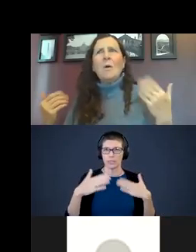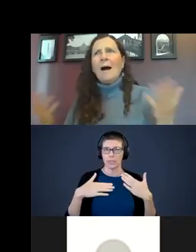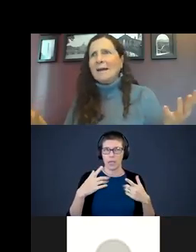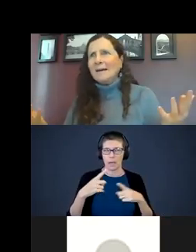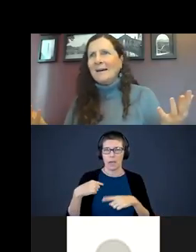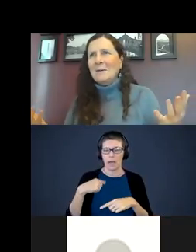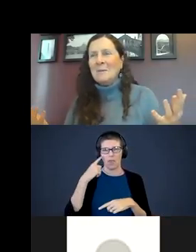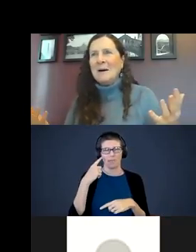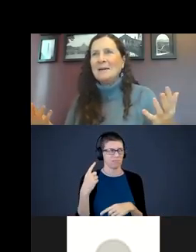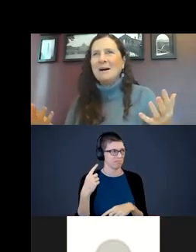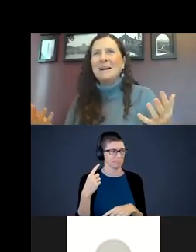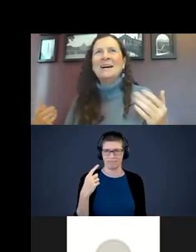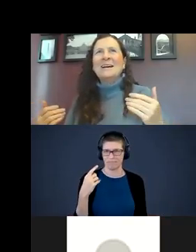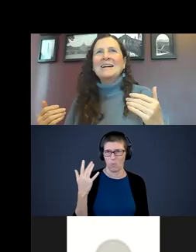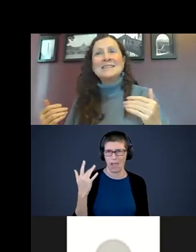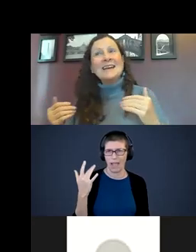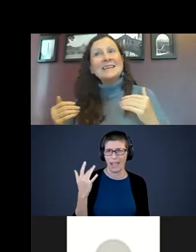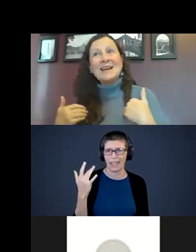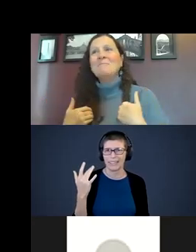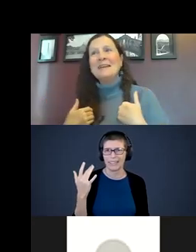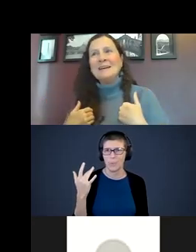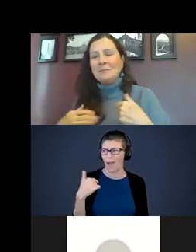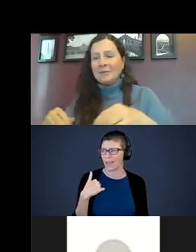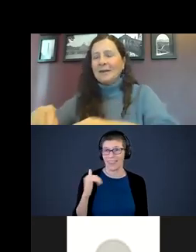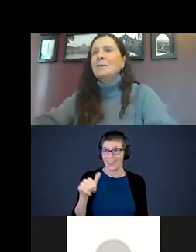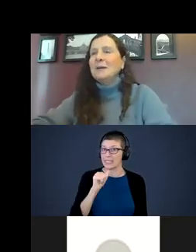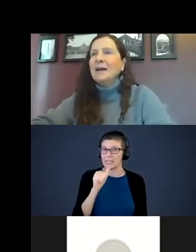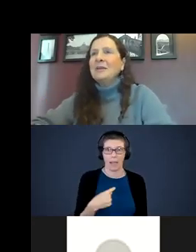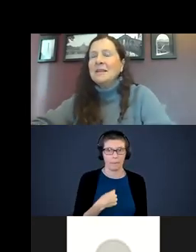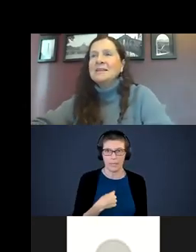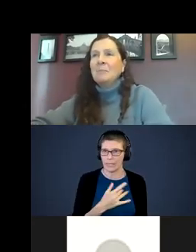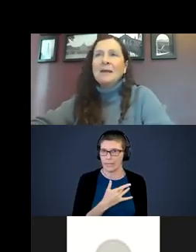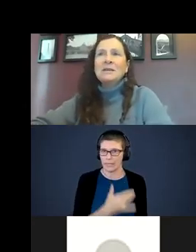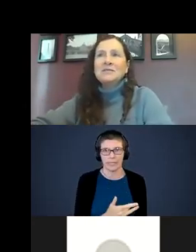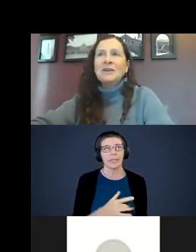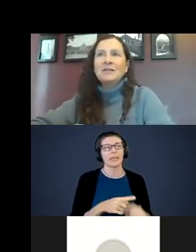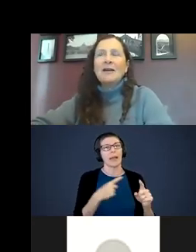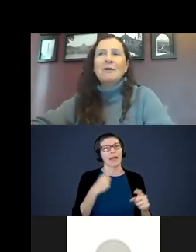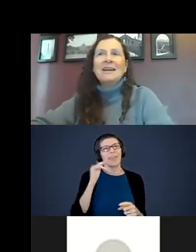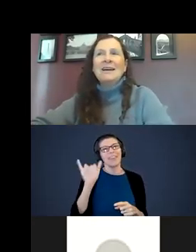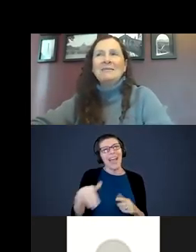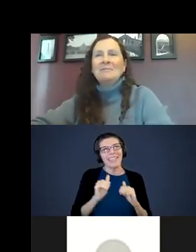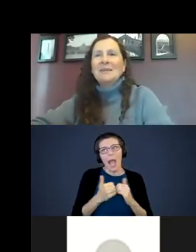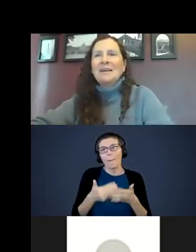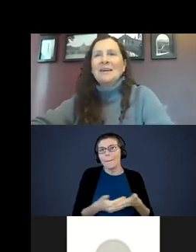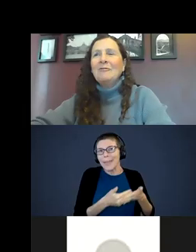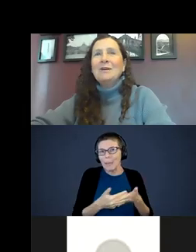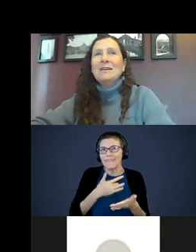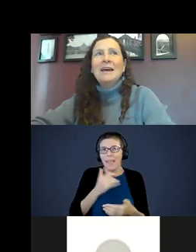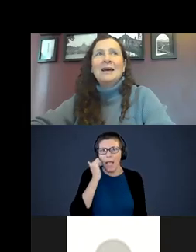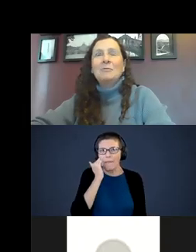"why?" because that is not me. I think that is how babies feel every day. Every day when